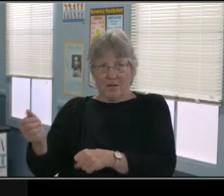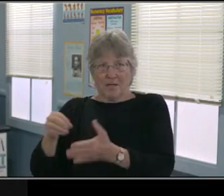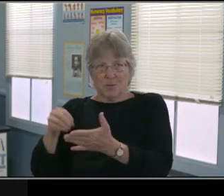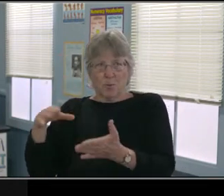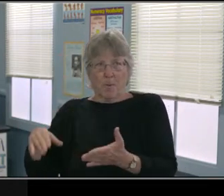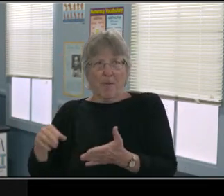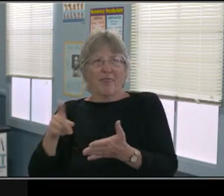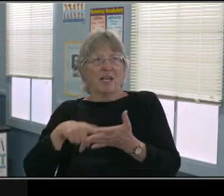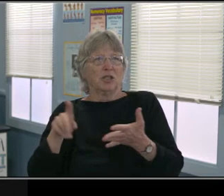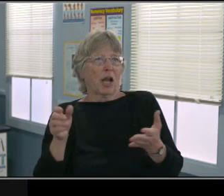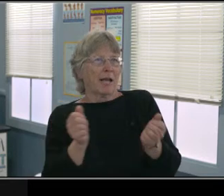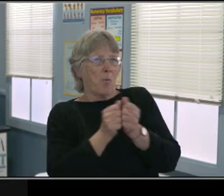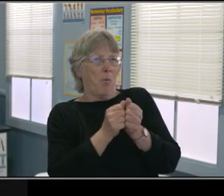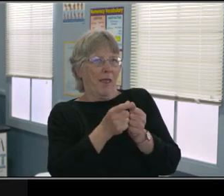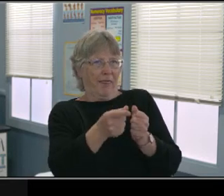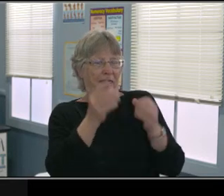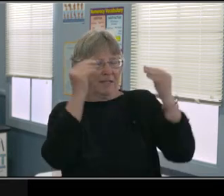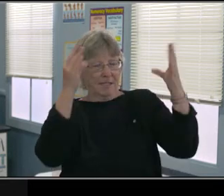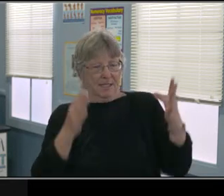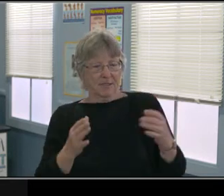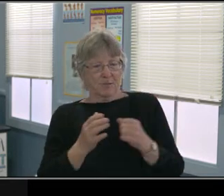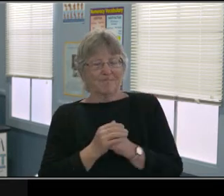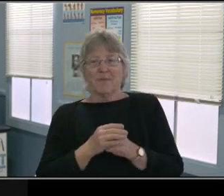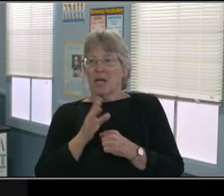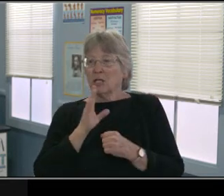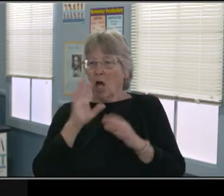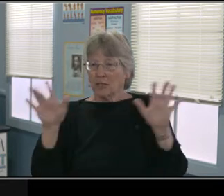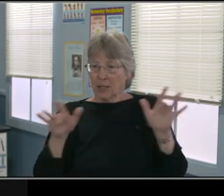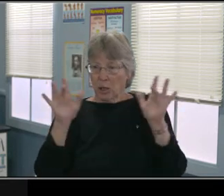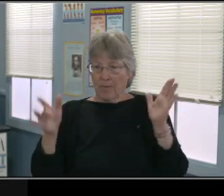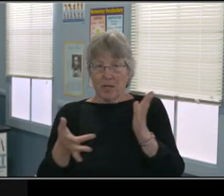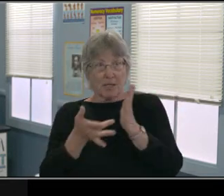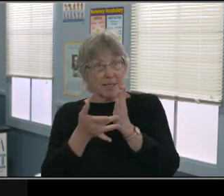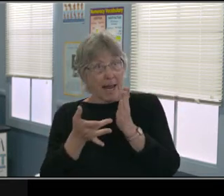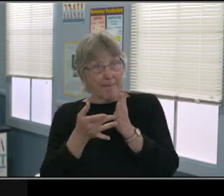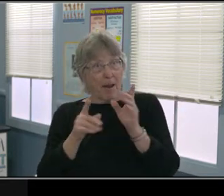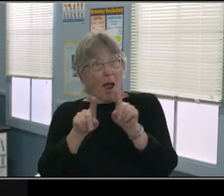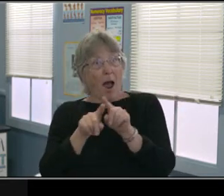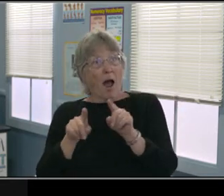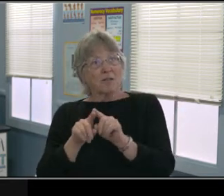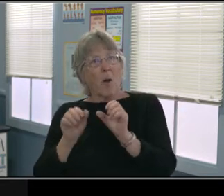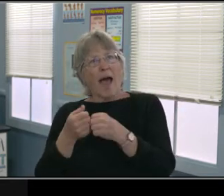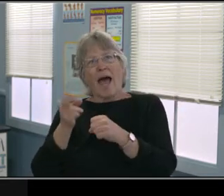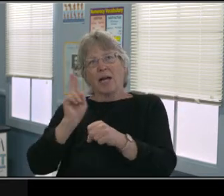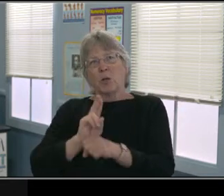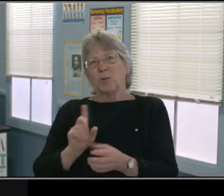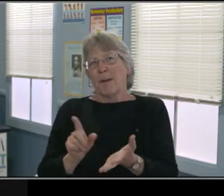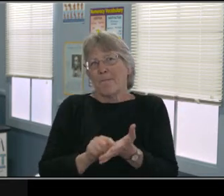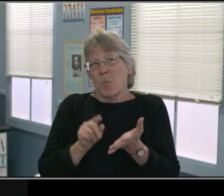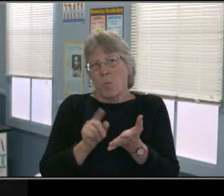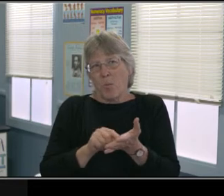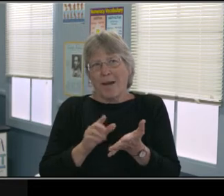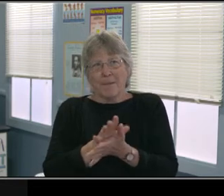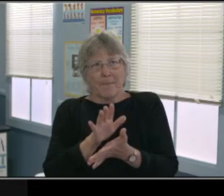to implement the distance learning." So that you're aware of what's happening, the District can't just all of a sudden